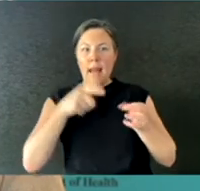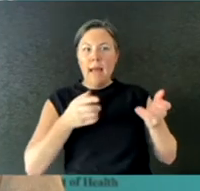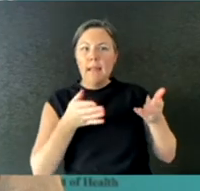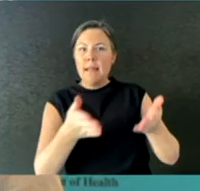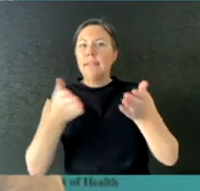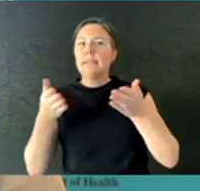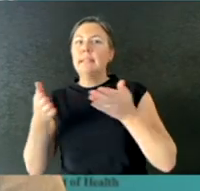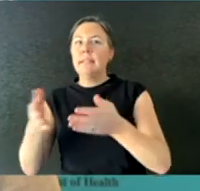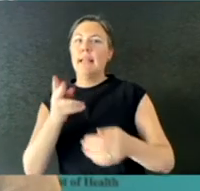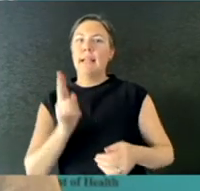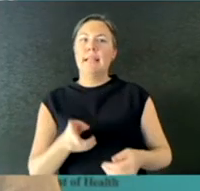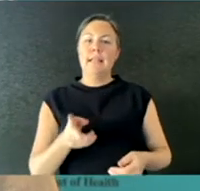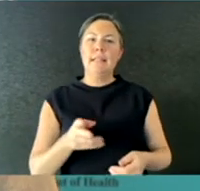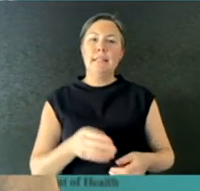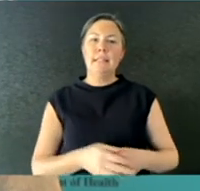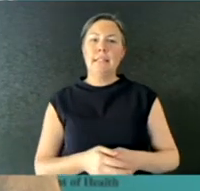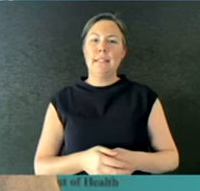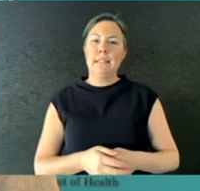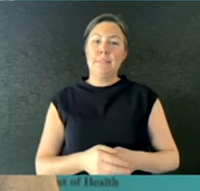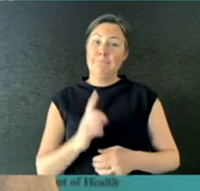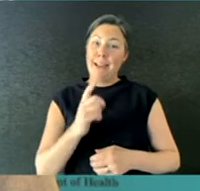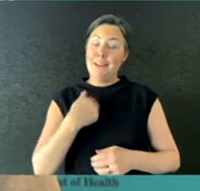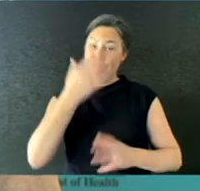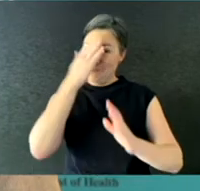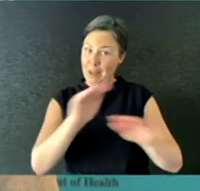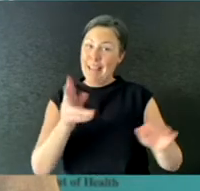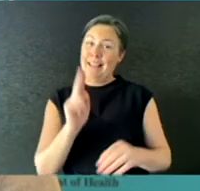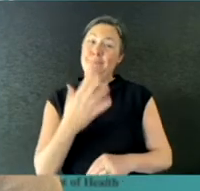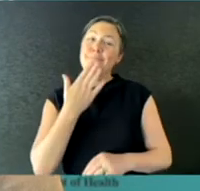that patience as always is required.